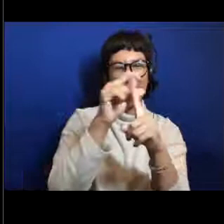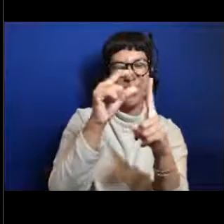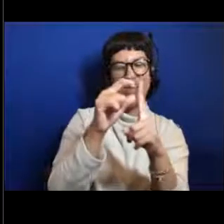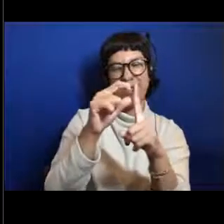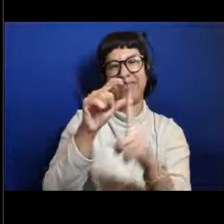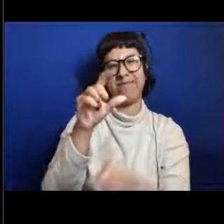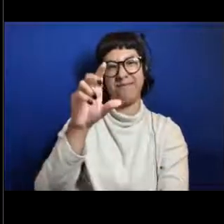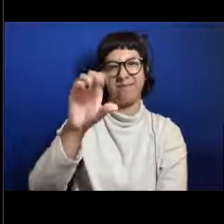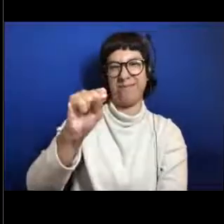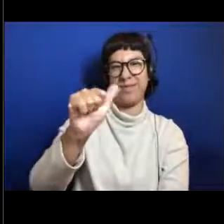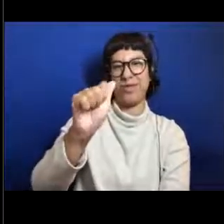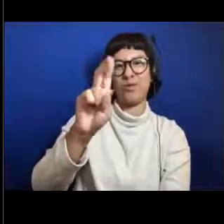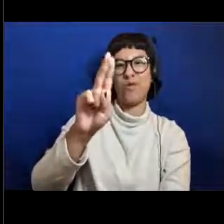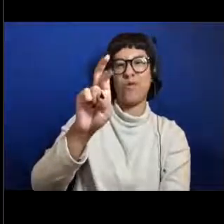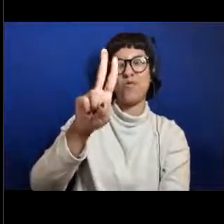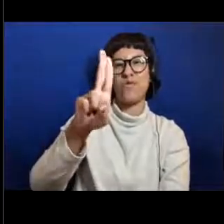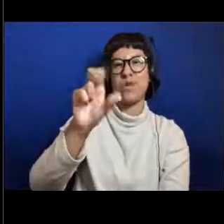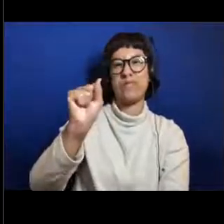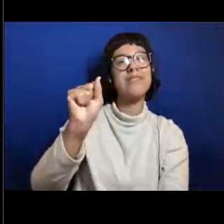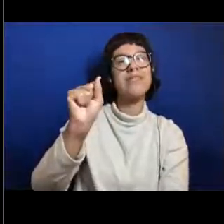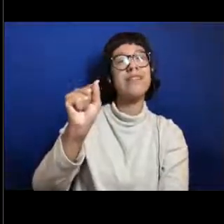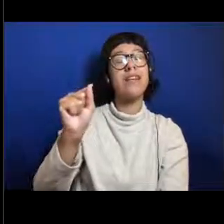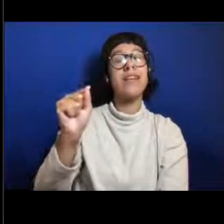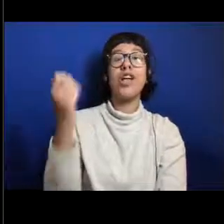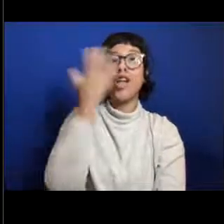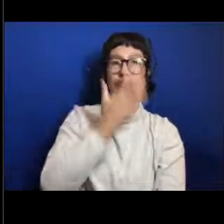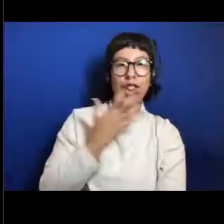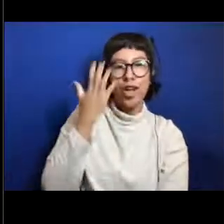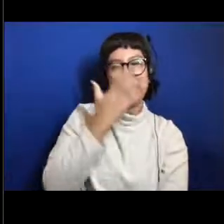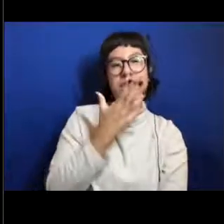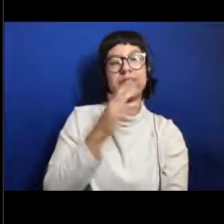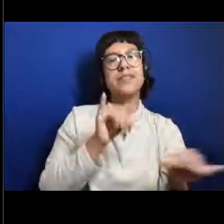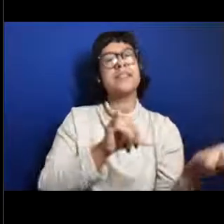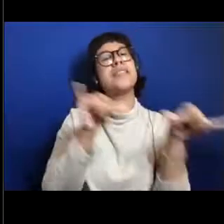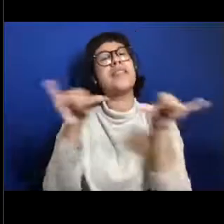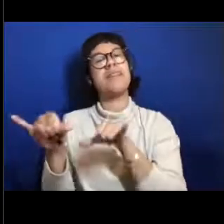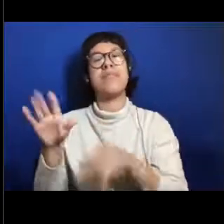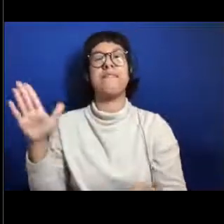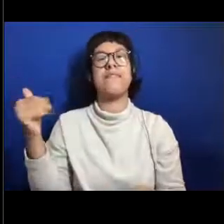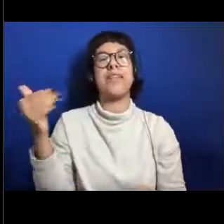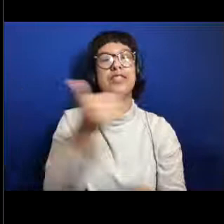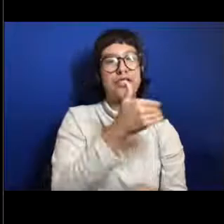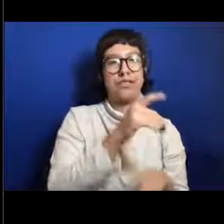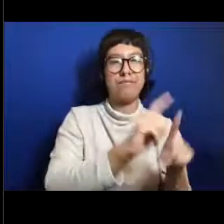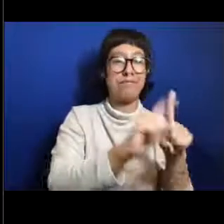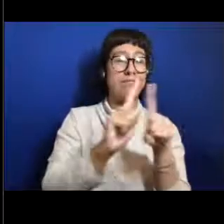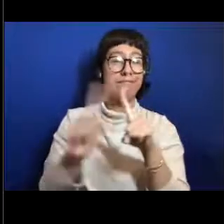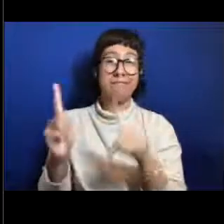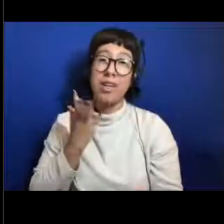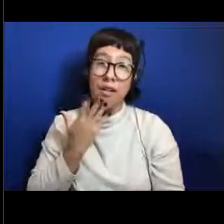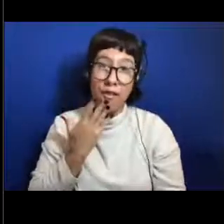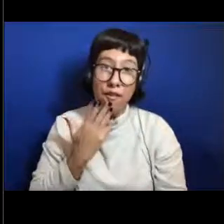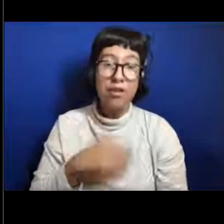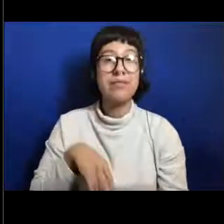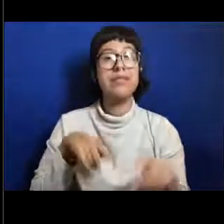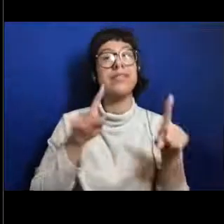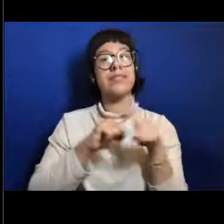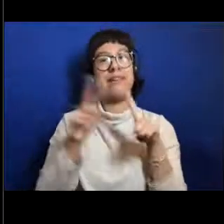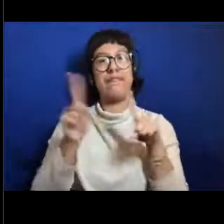is they have some features in them amongst the group of this fish. So they come in all different colors and different shapes and sizes